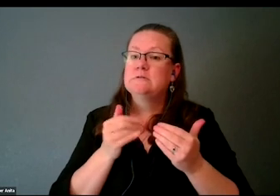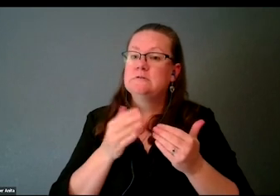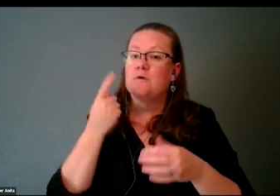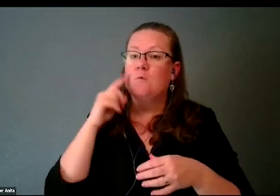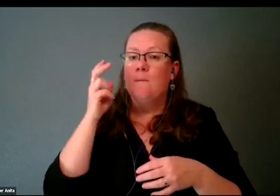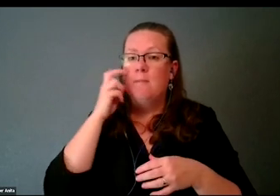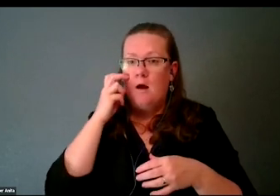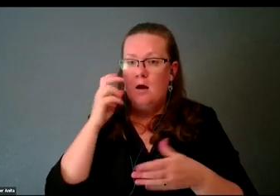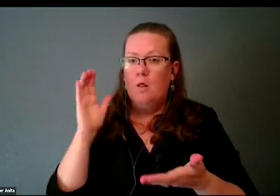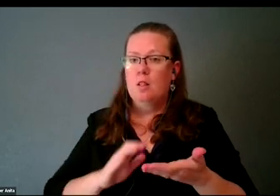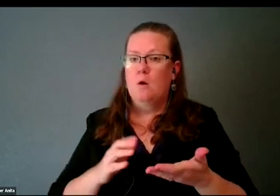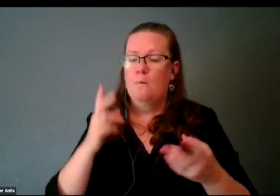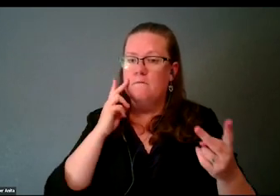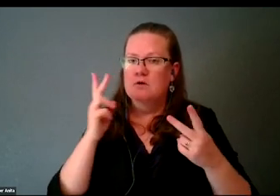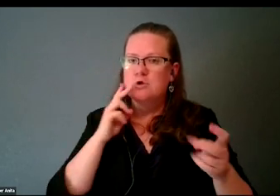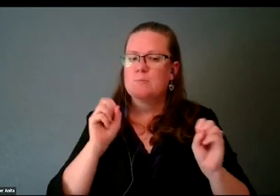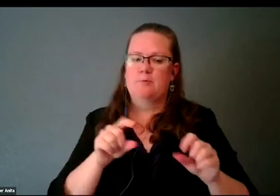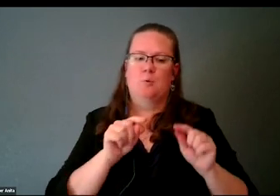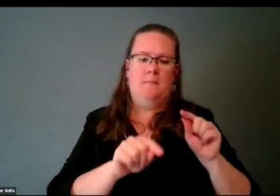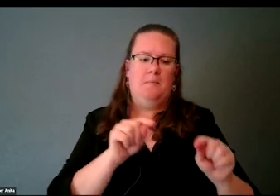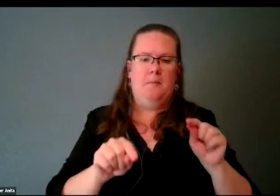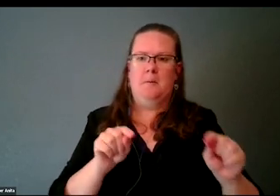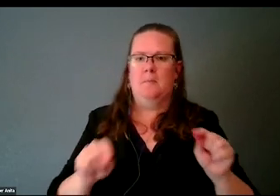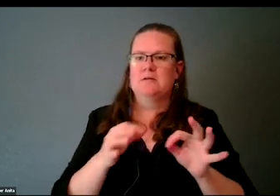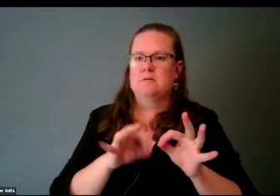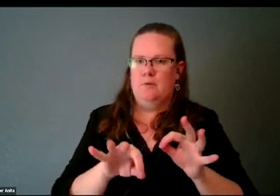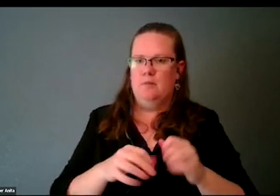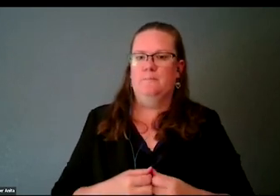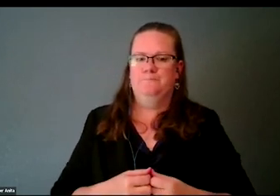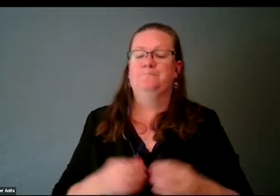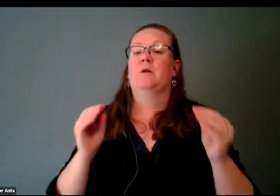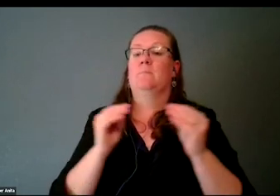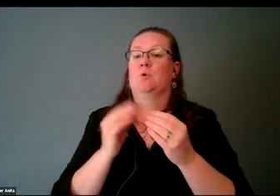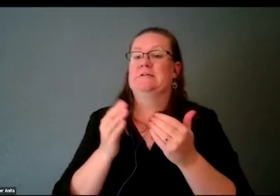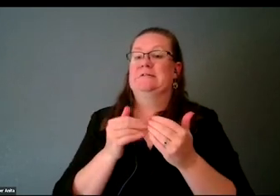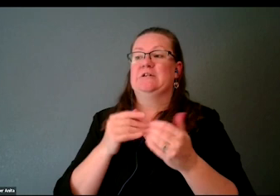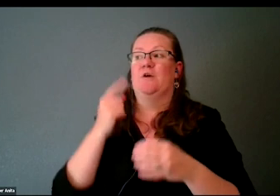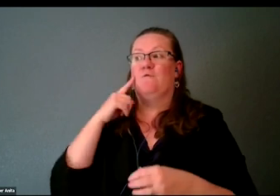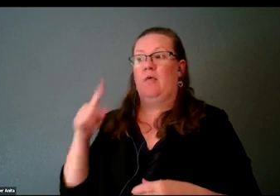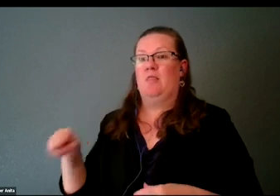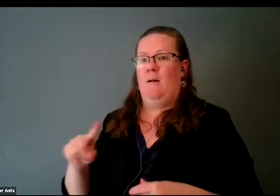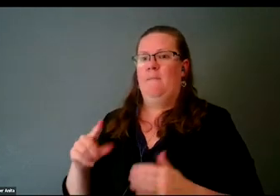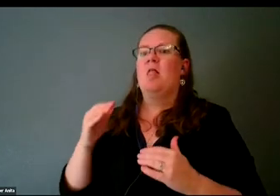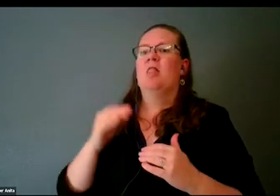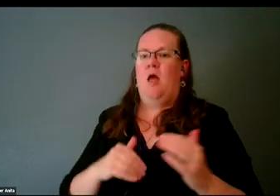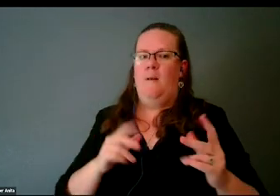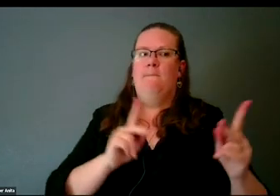to navigate simple basic tasks, easier for them than their non-blind counterparts.